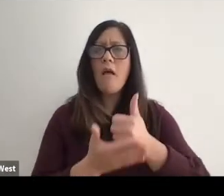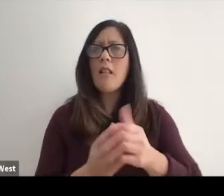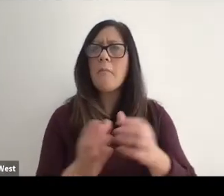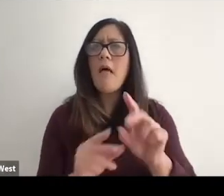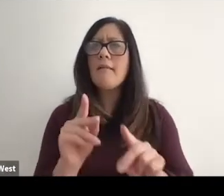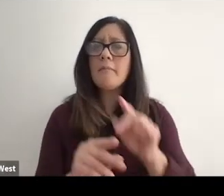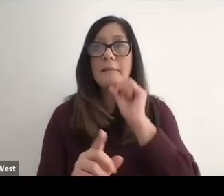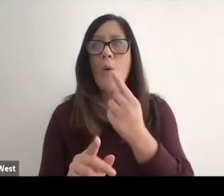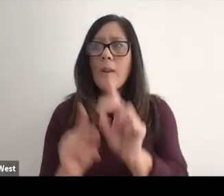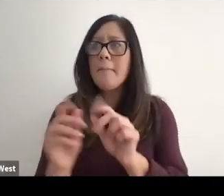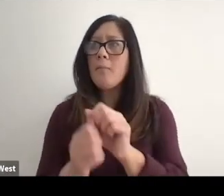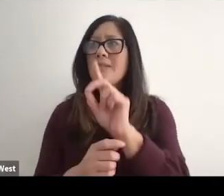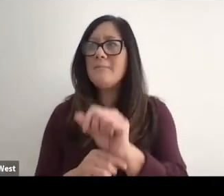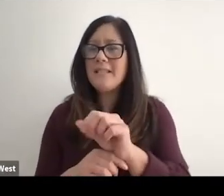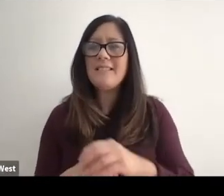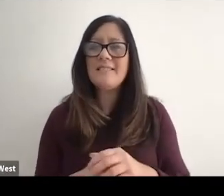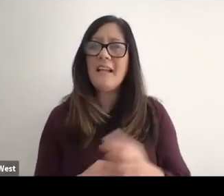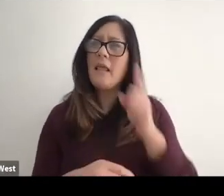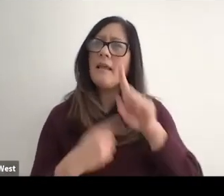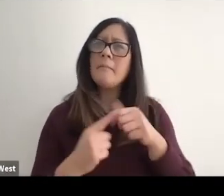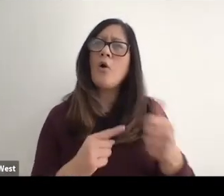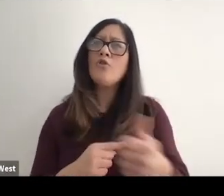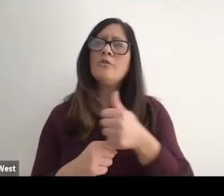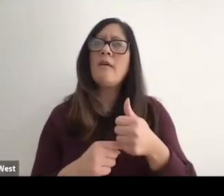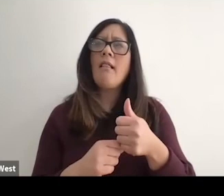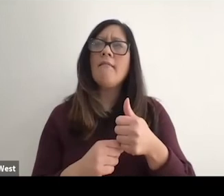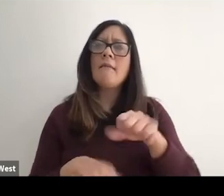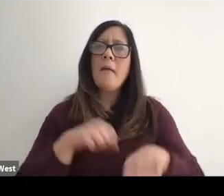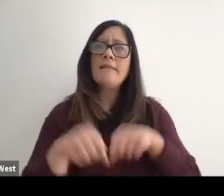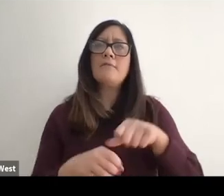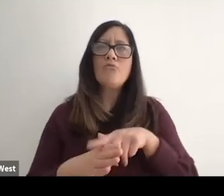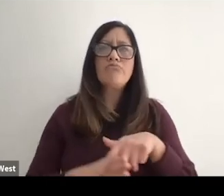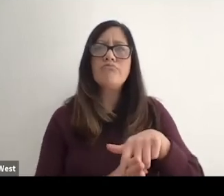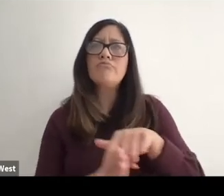not just people disabilities. Think about the last time you rode your bicycle up a curb, cut out,